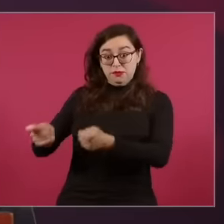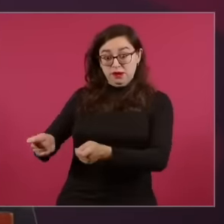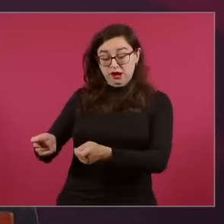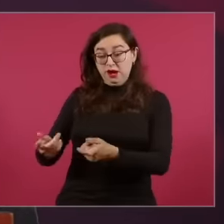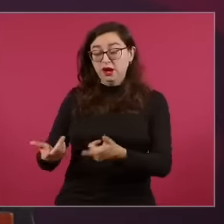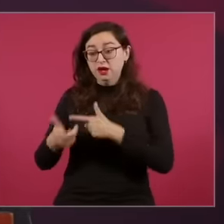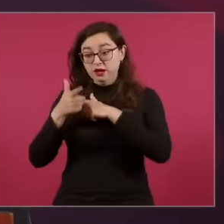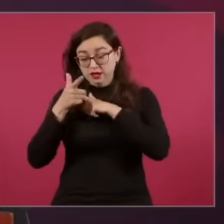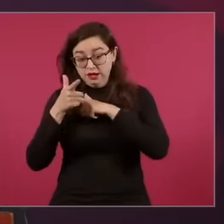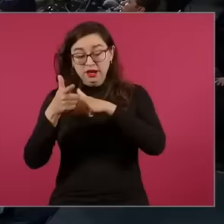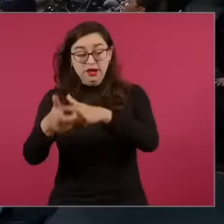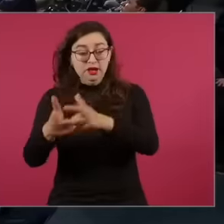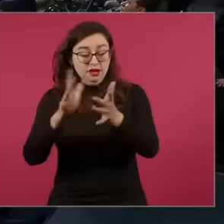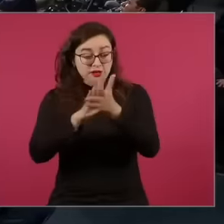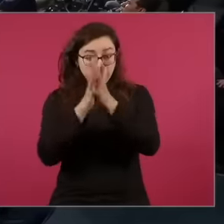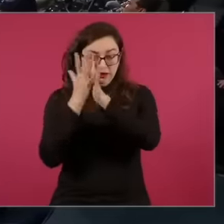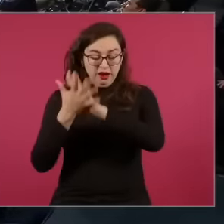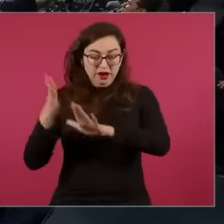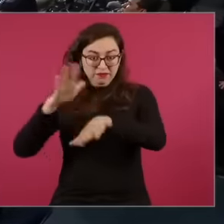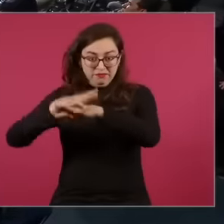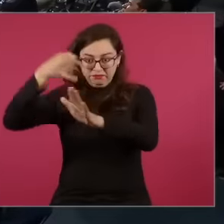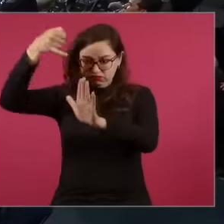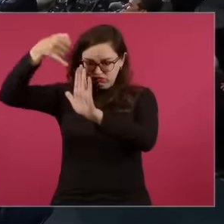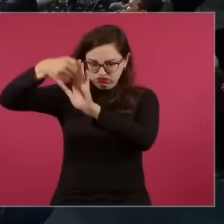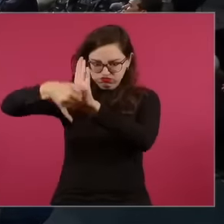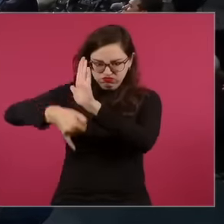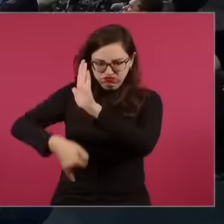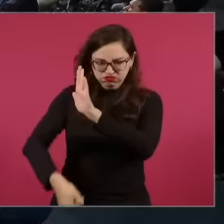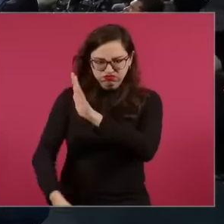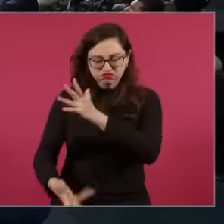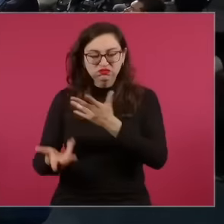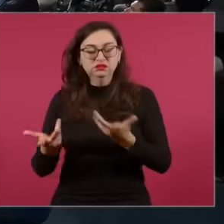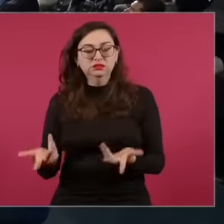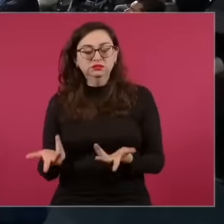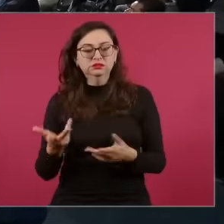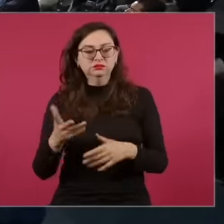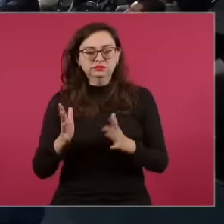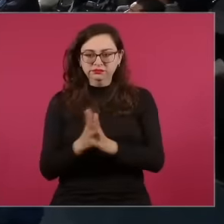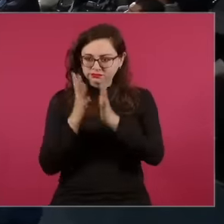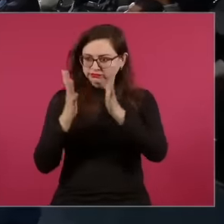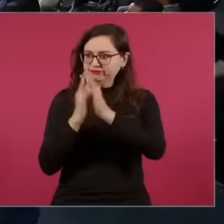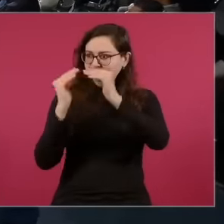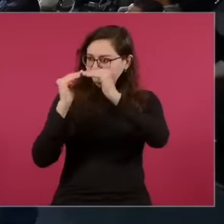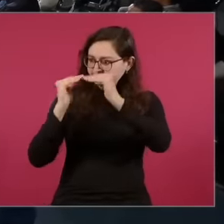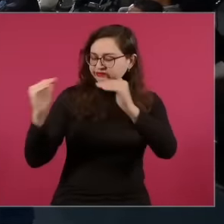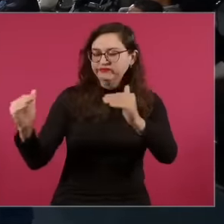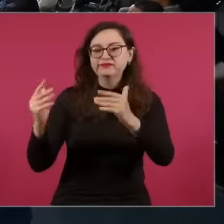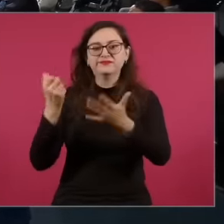and deepen the fourth transformation and democratization and the fight against